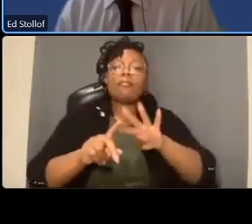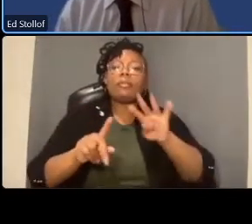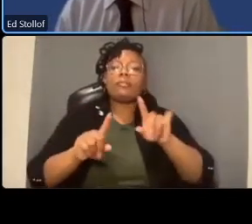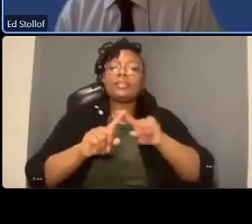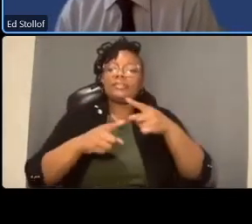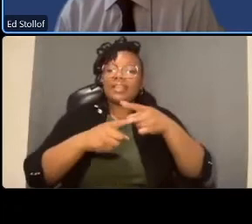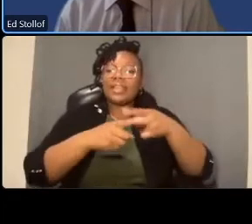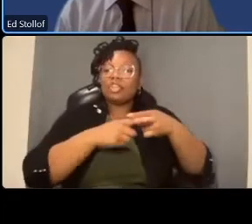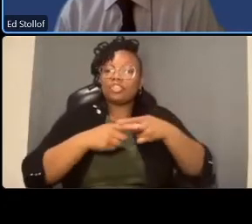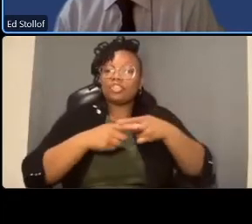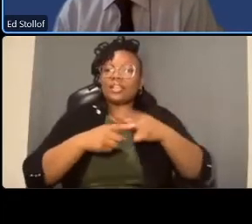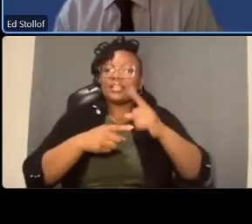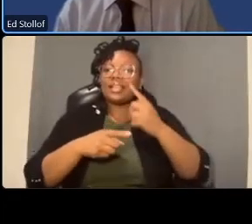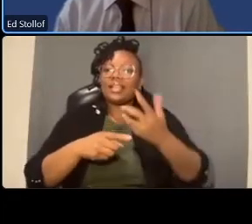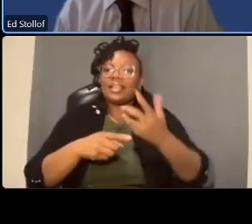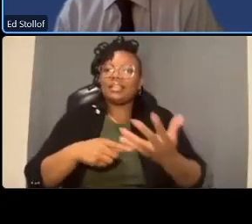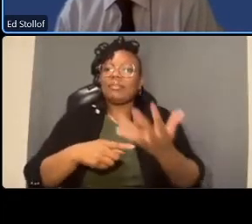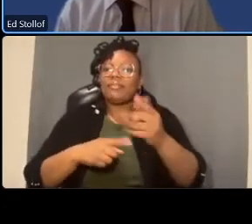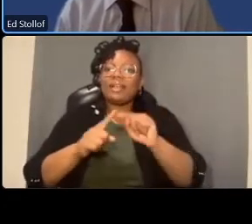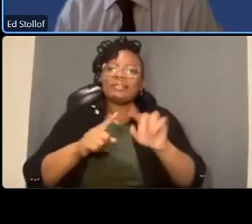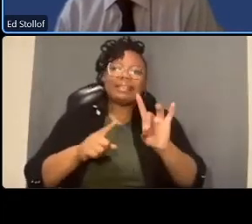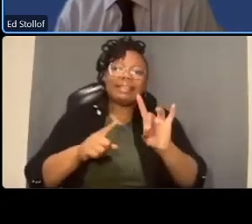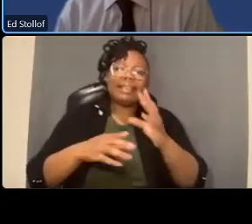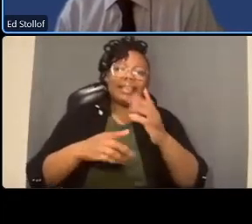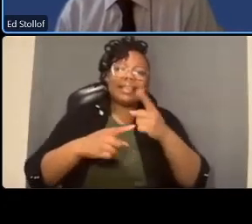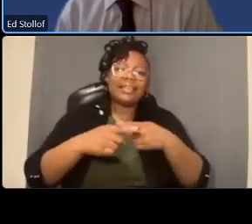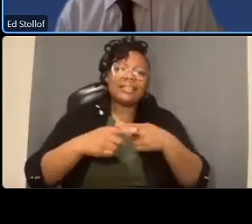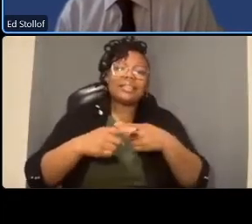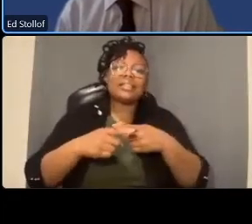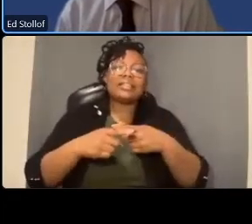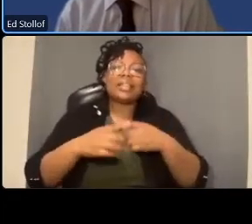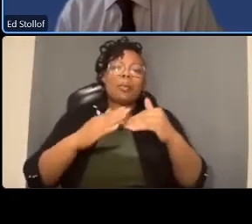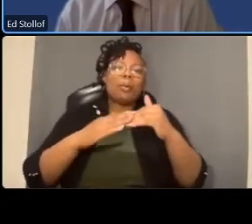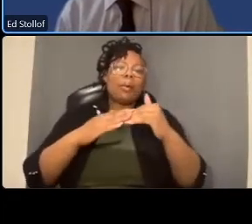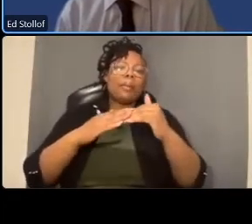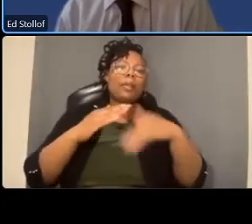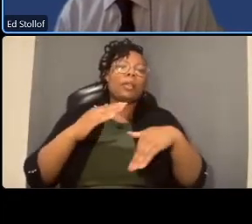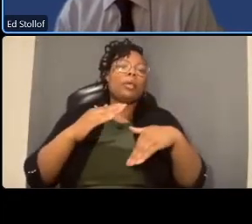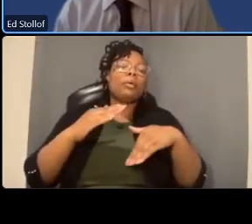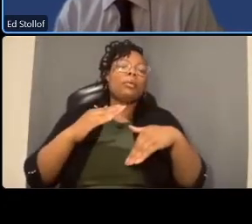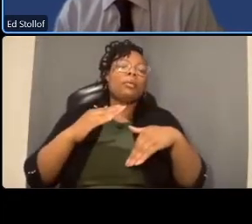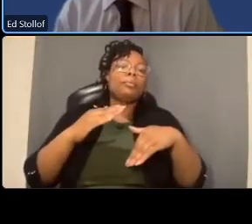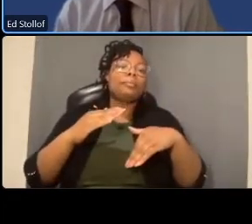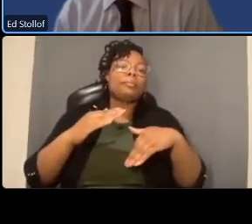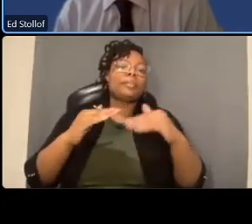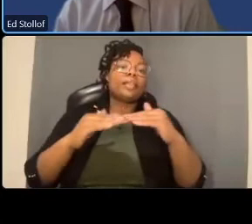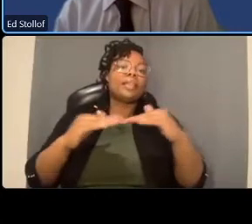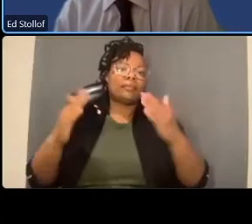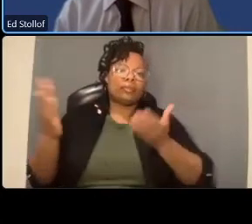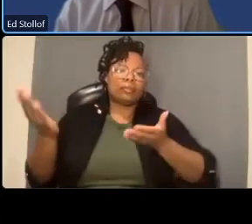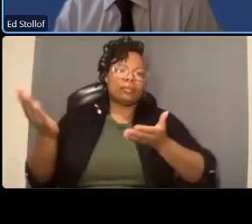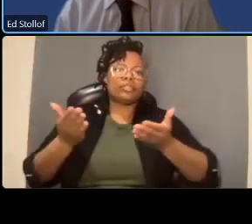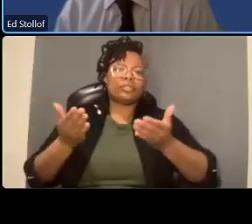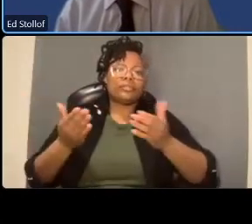um a level of service uh d um so the majority of our intersections our signalized intersections